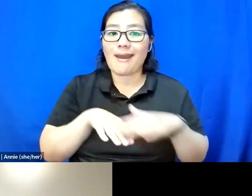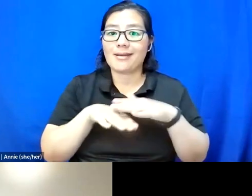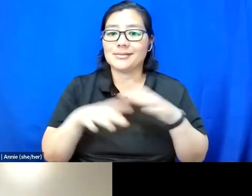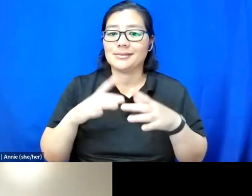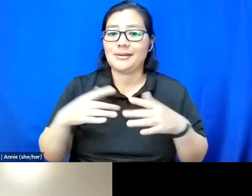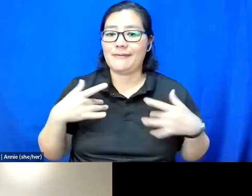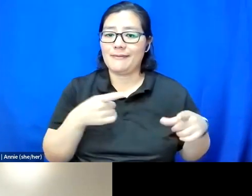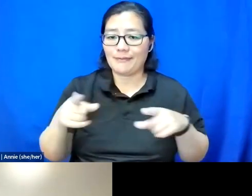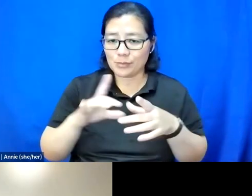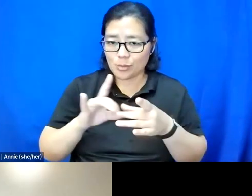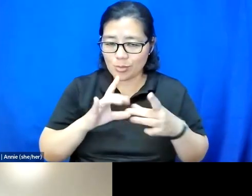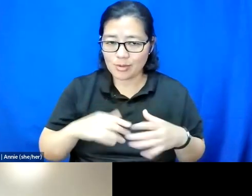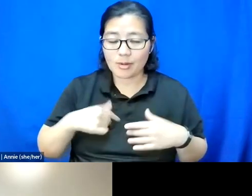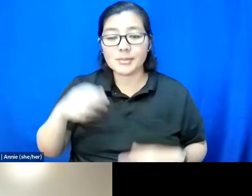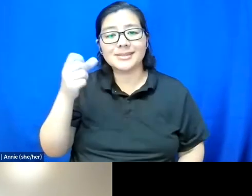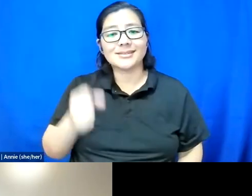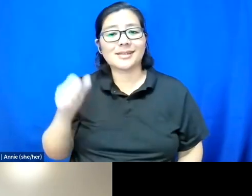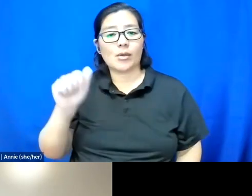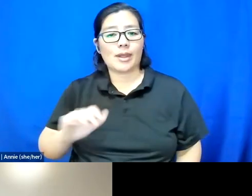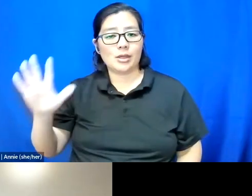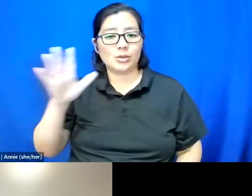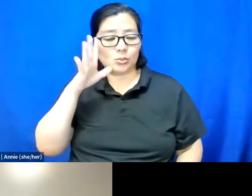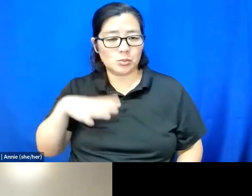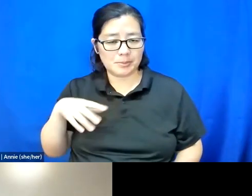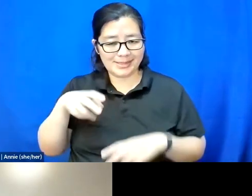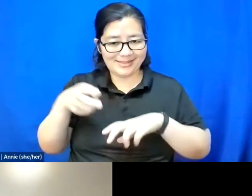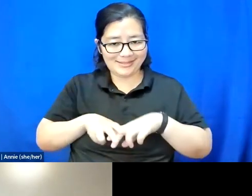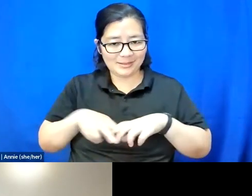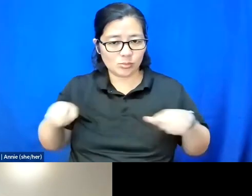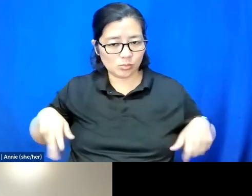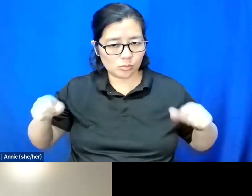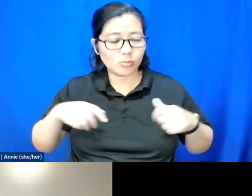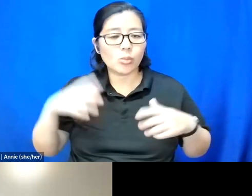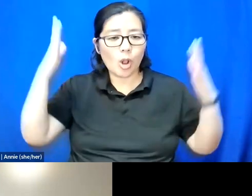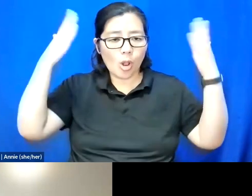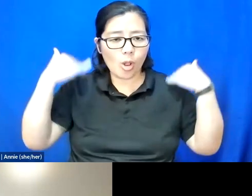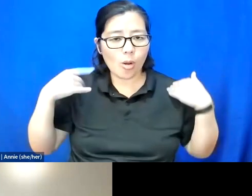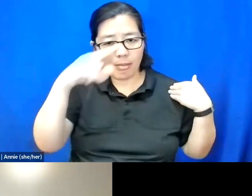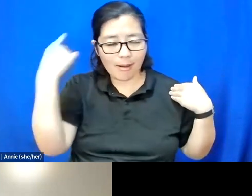And I am a South Asian woman in a wheelchair with long, black hair, large glasses,